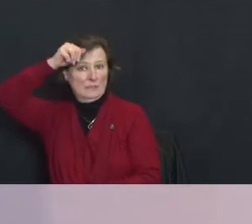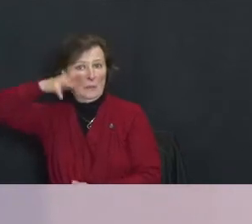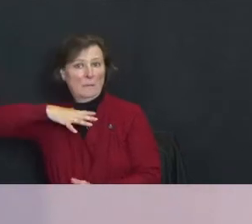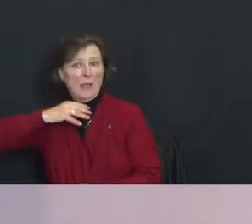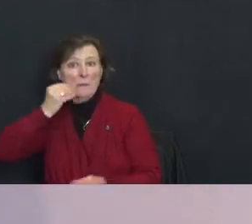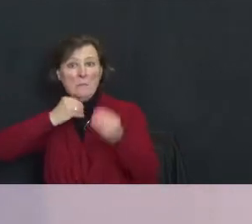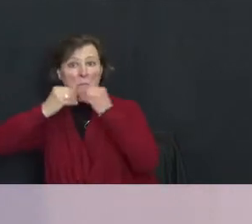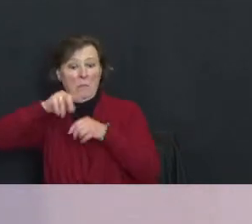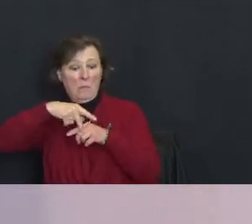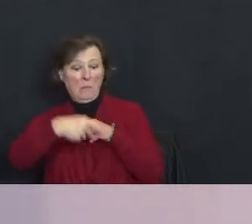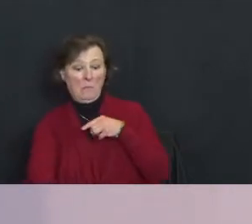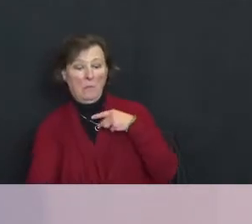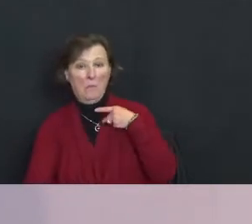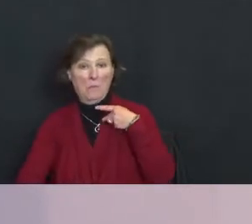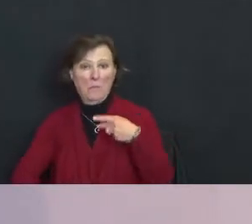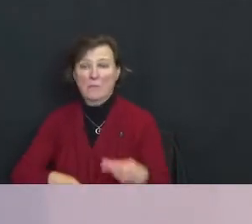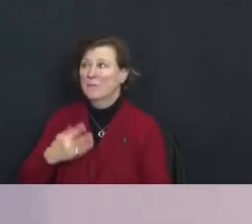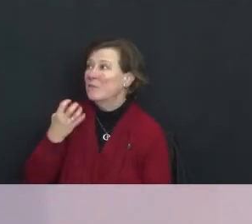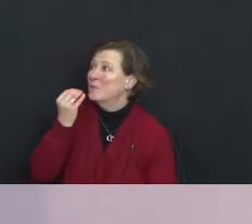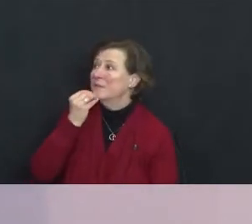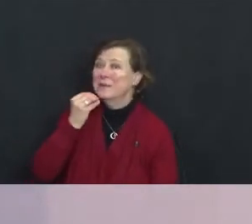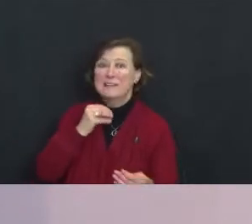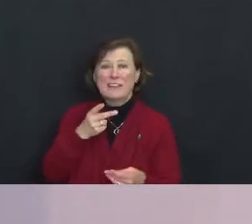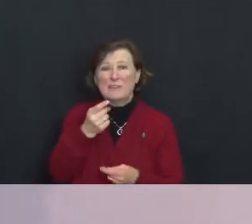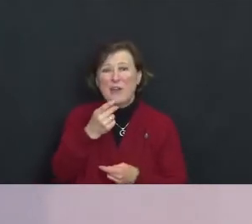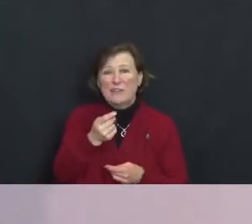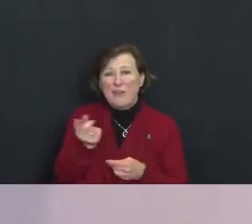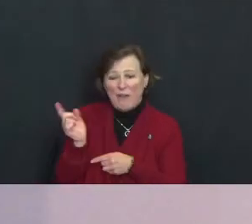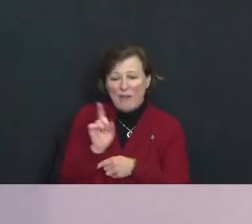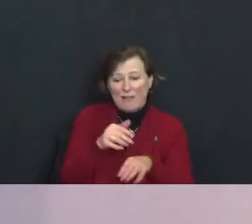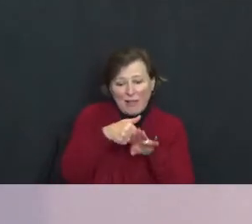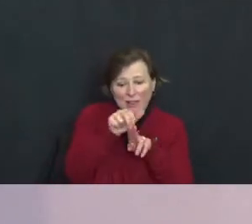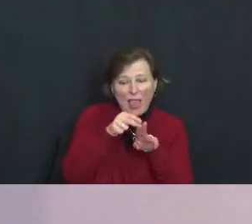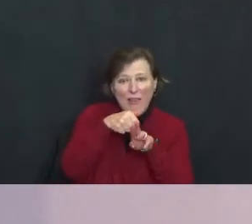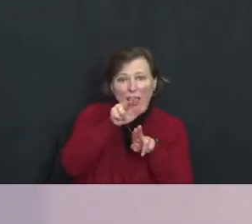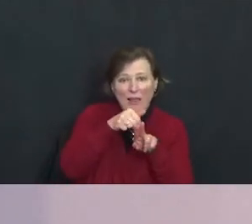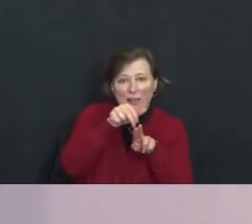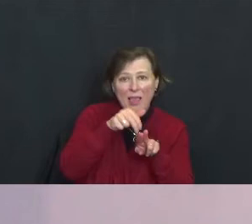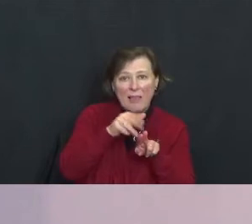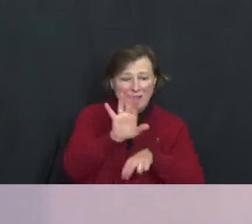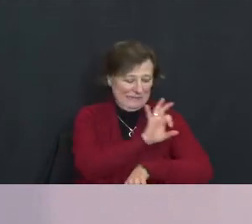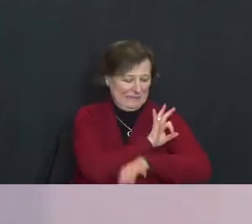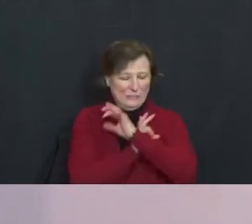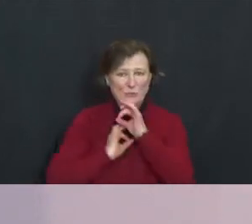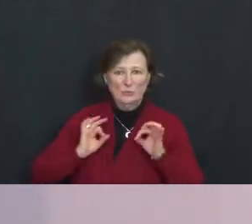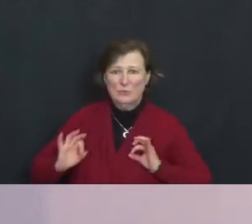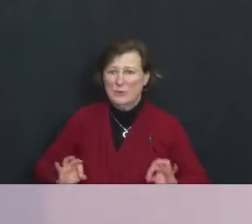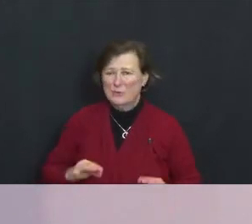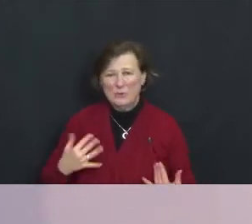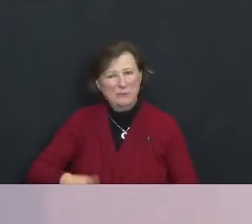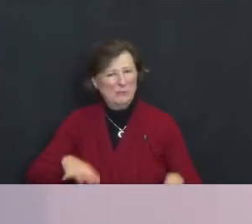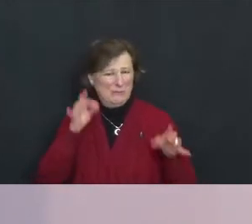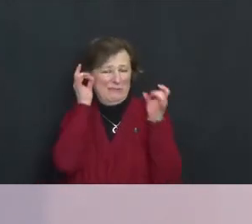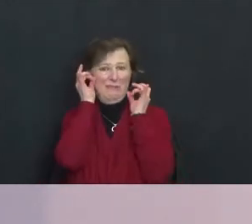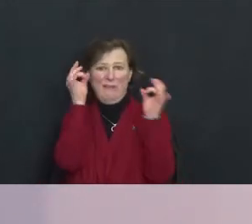Even the dogs came and licked his sores What a dreadful image.